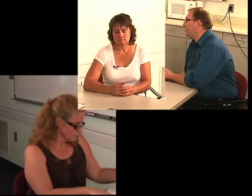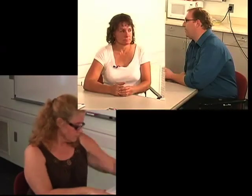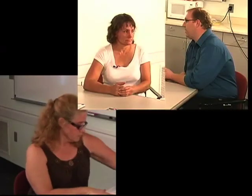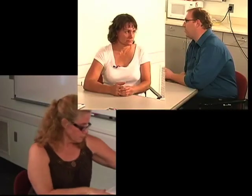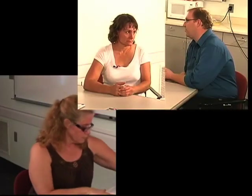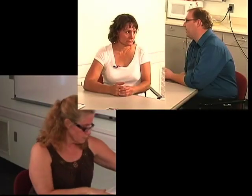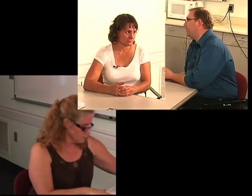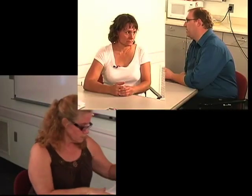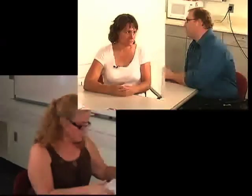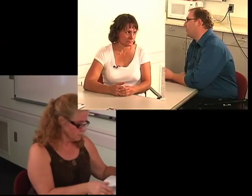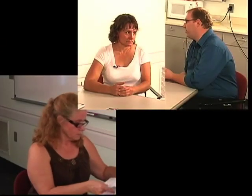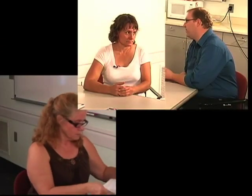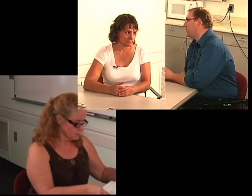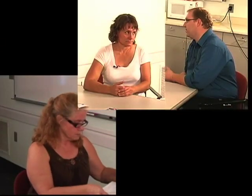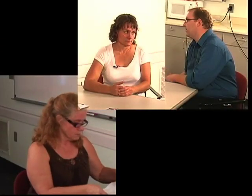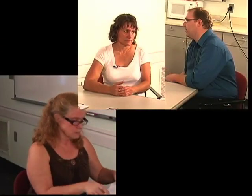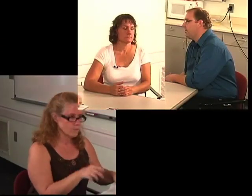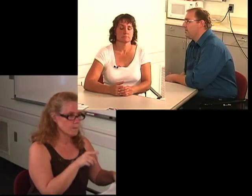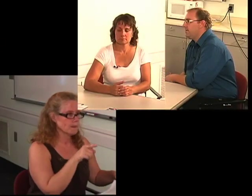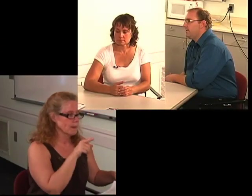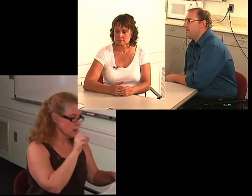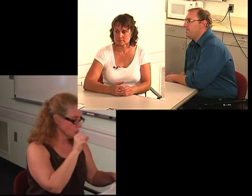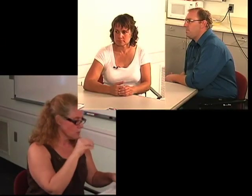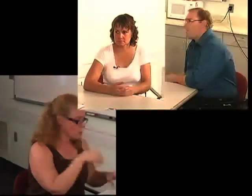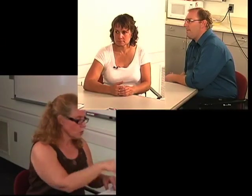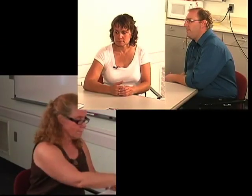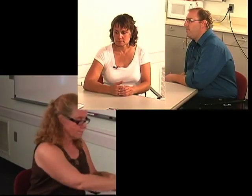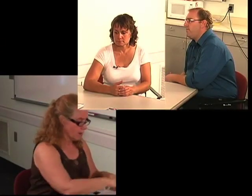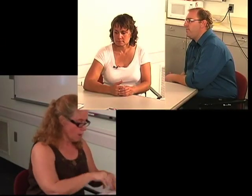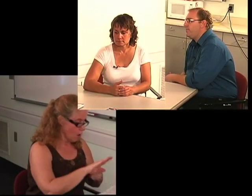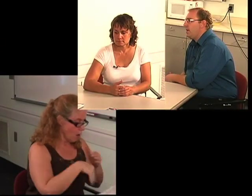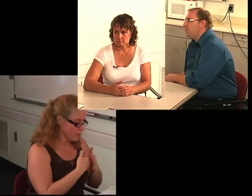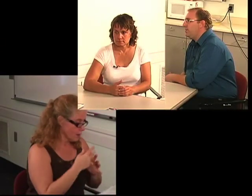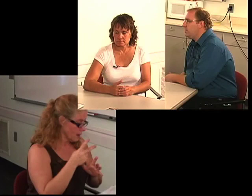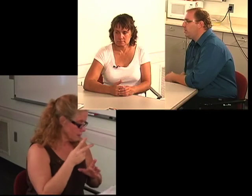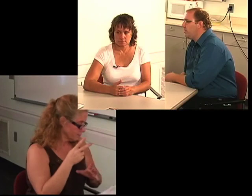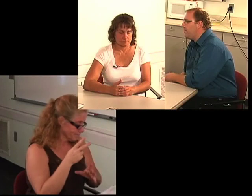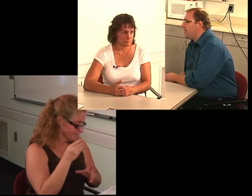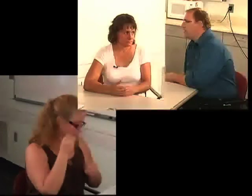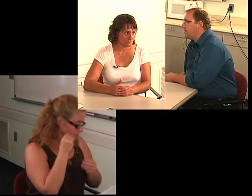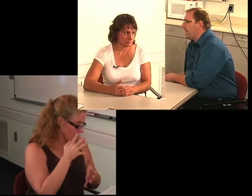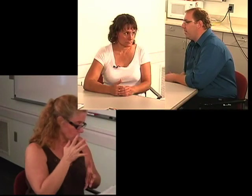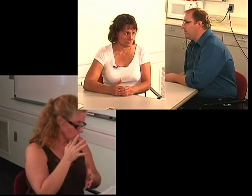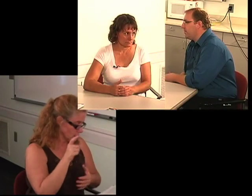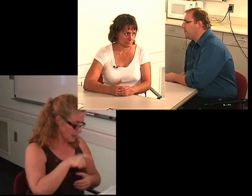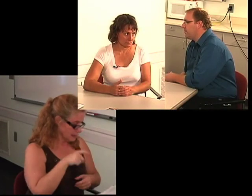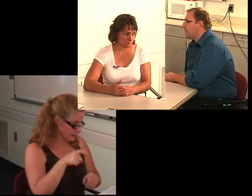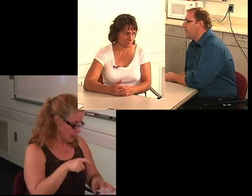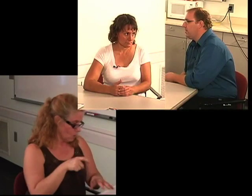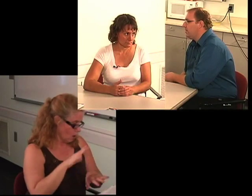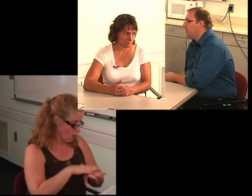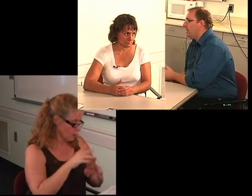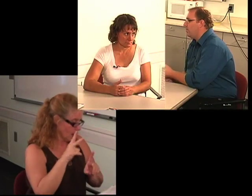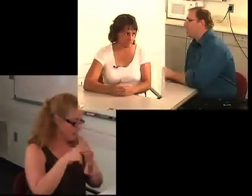for the Vocational Rehabilitation services. We just need you to fill this out